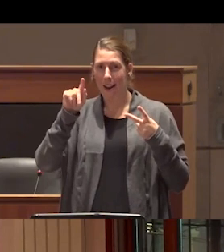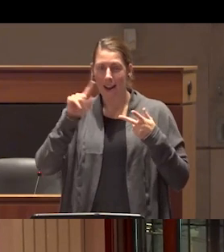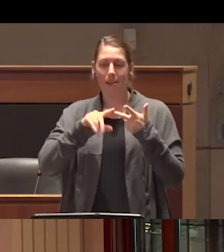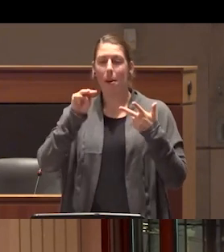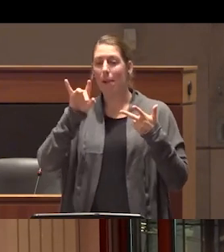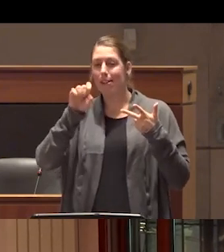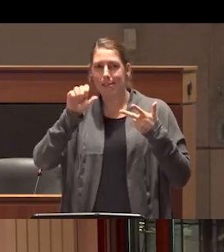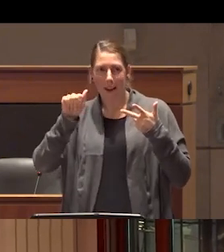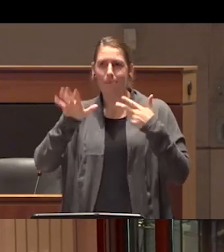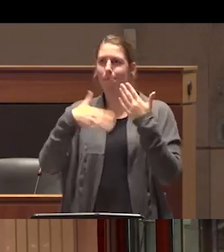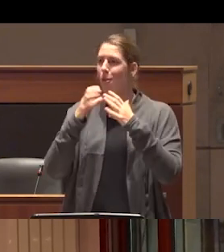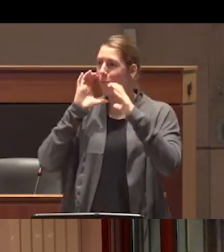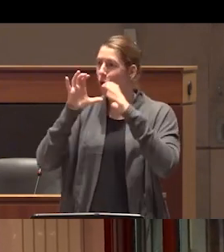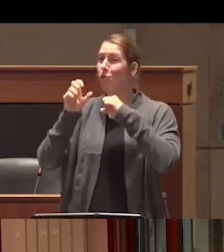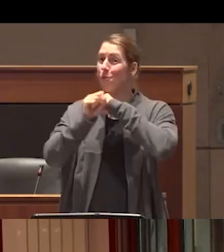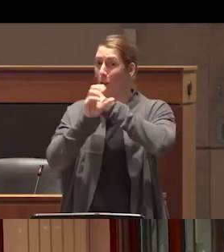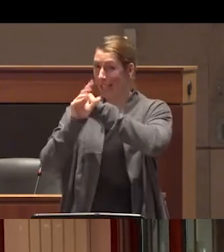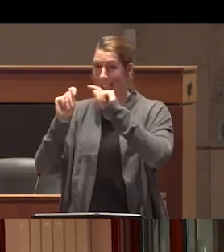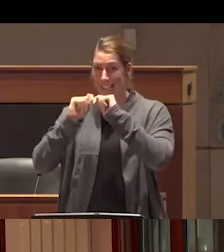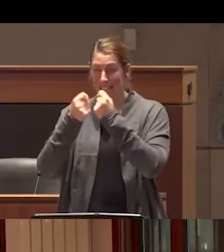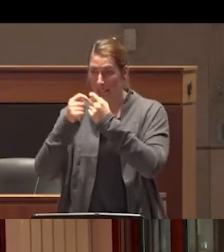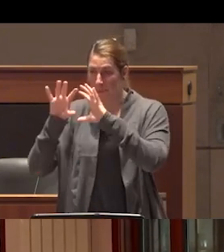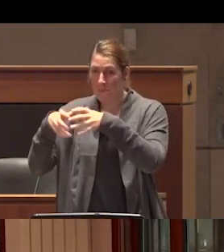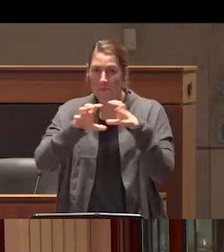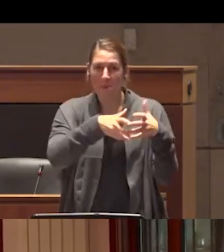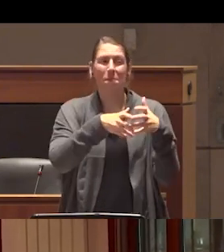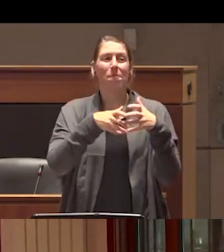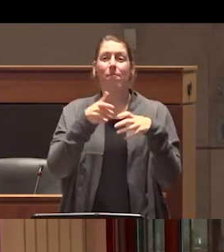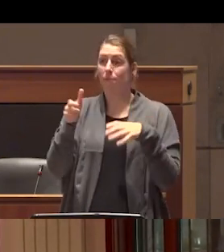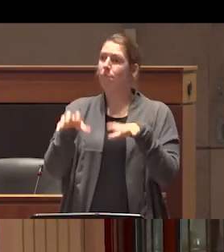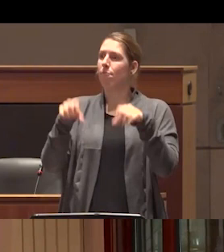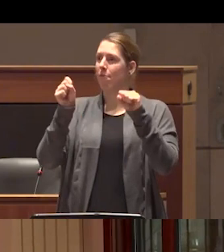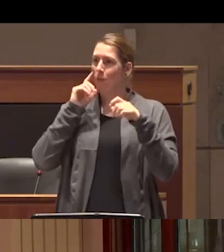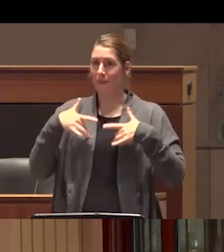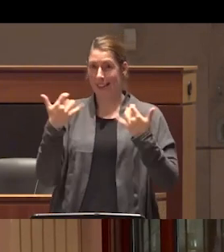entire Communications and marketing team team team who put uh the event together thank you